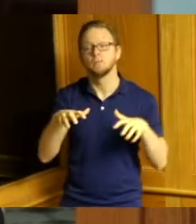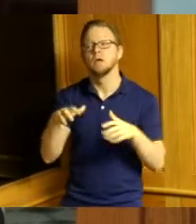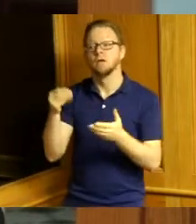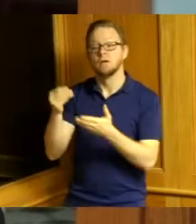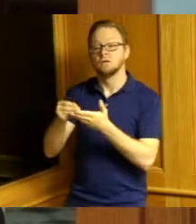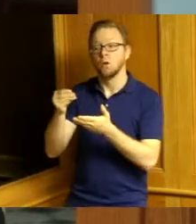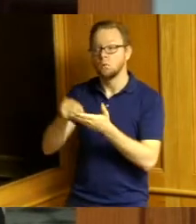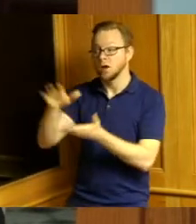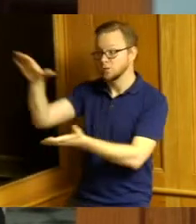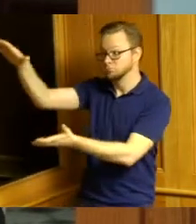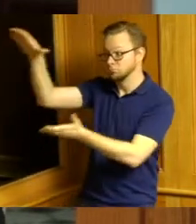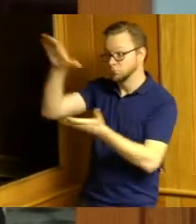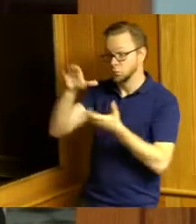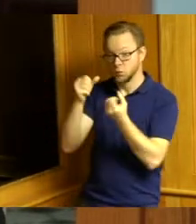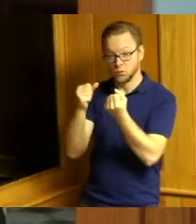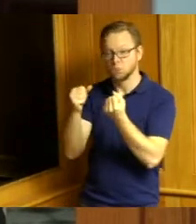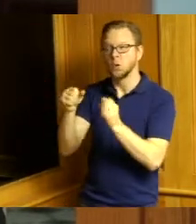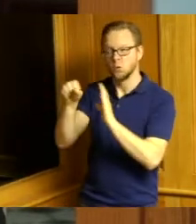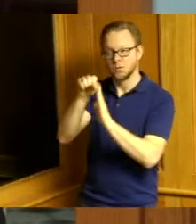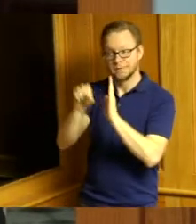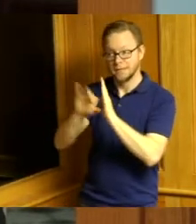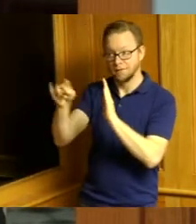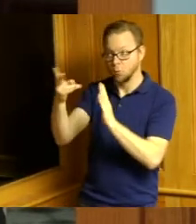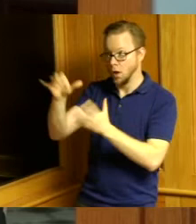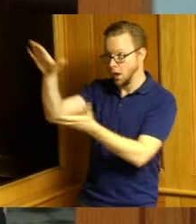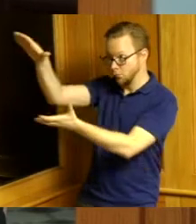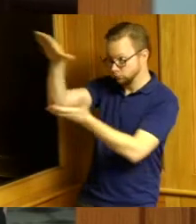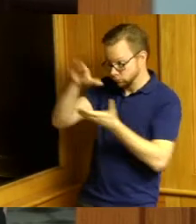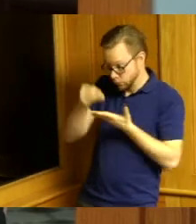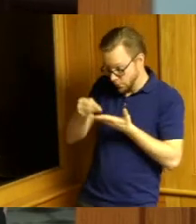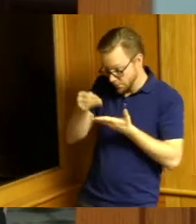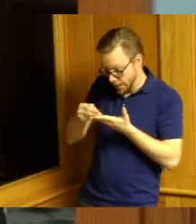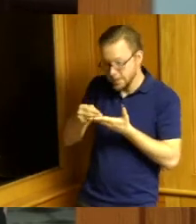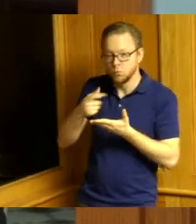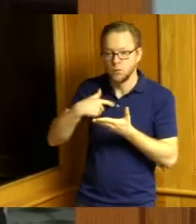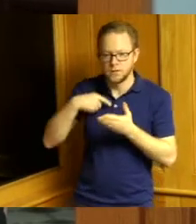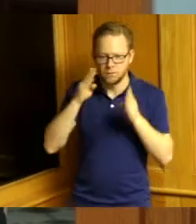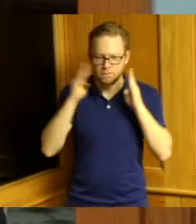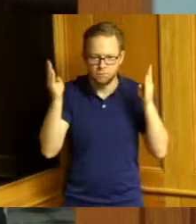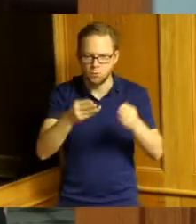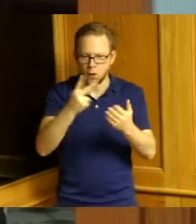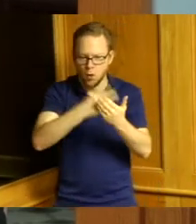we're putting the money into projects that the the region really needs projects that whether it's an